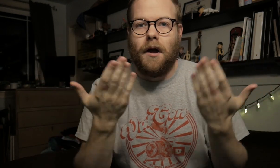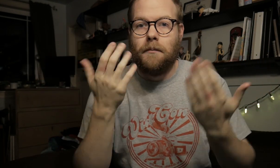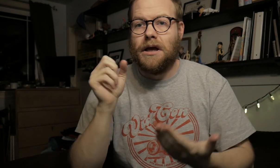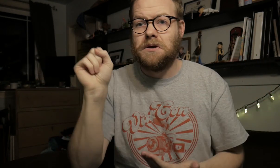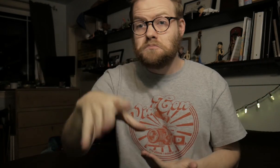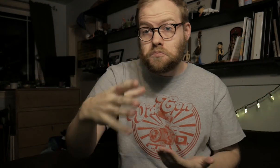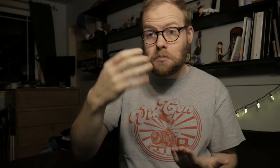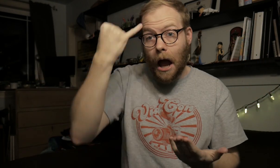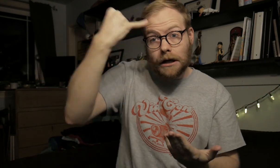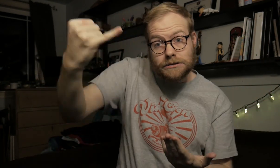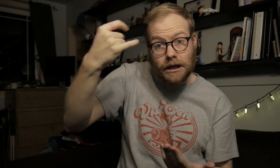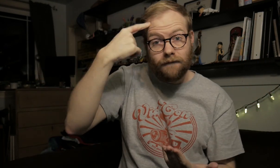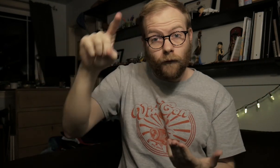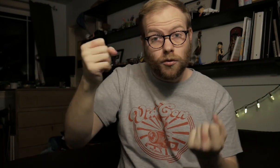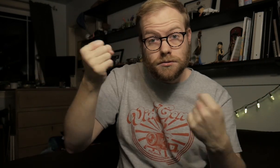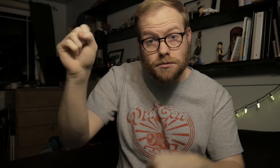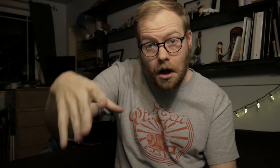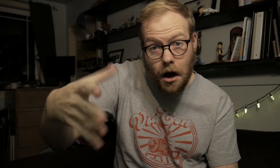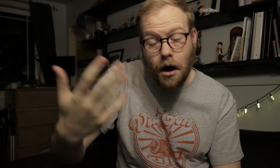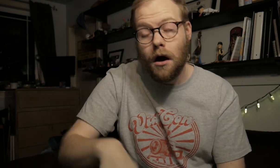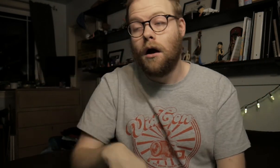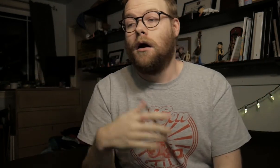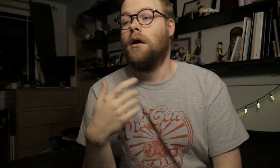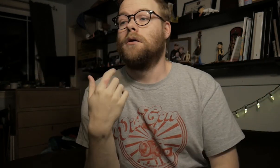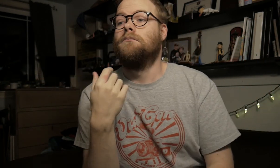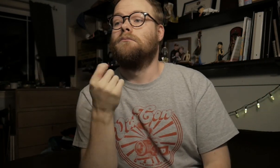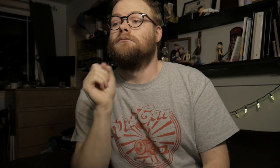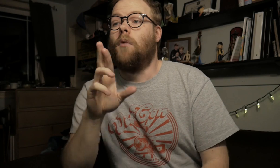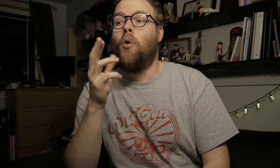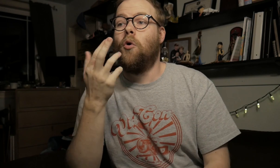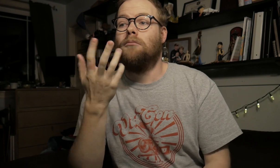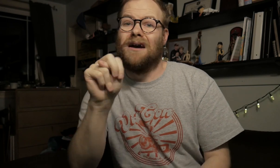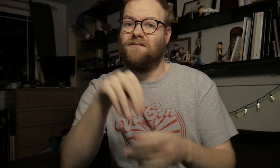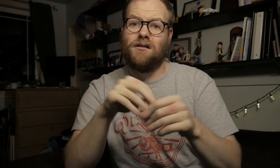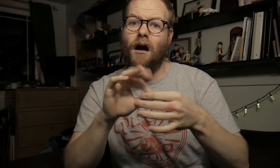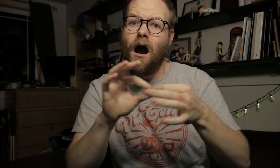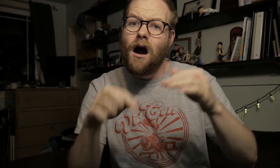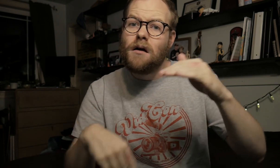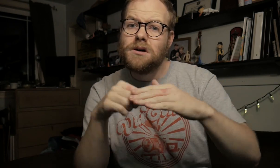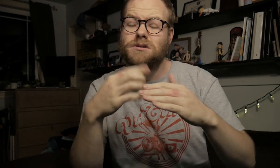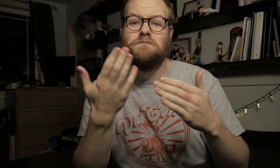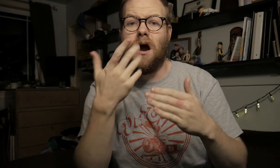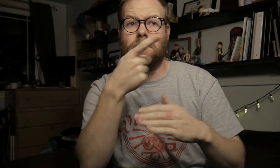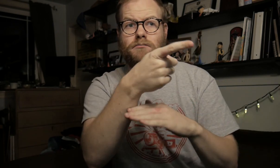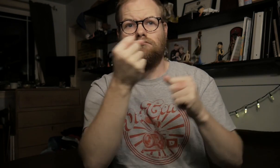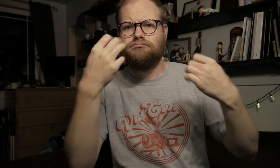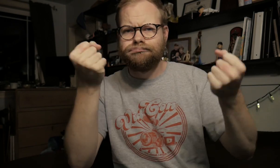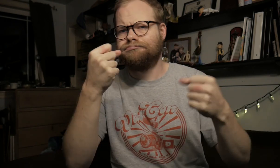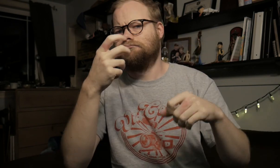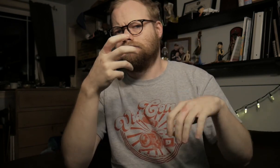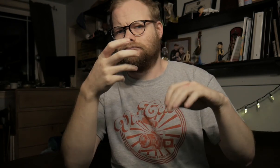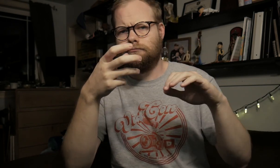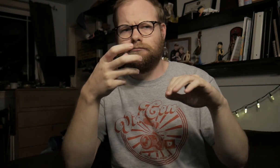Maybe putting in an idea for a sign. Or even in the comments, maybe the video is a fluent,